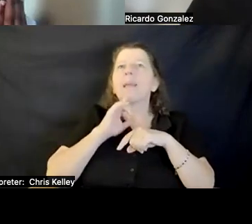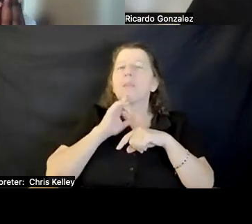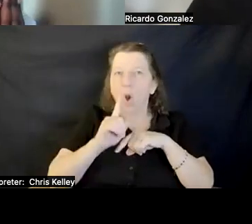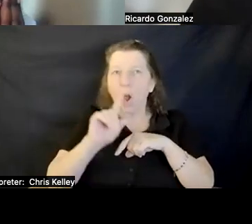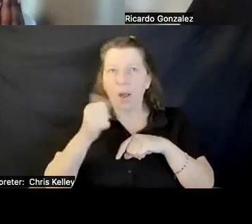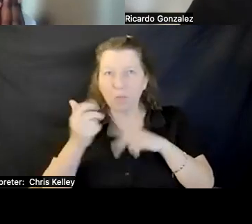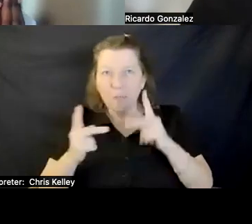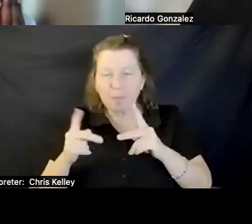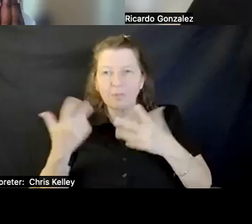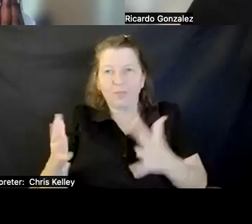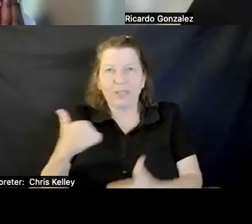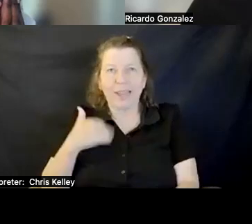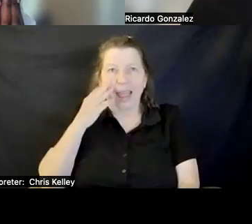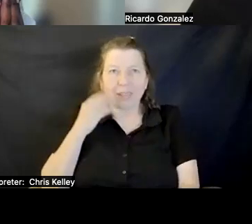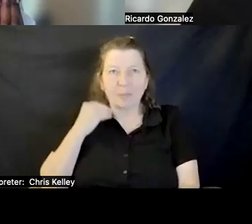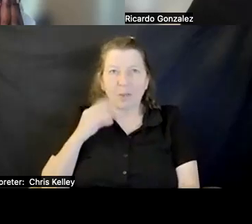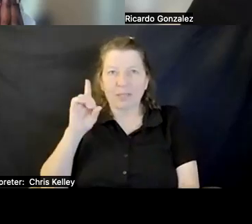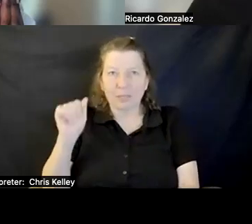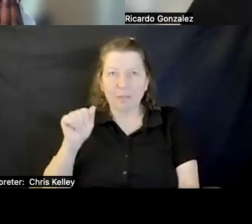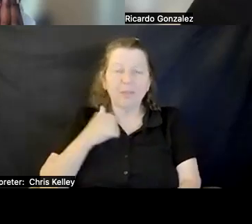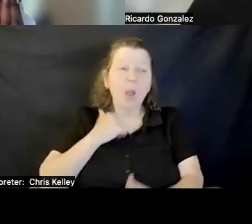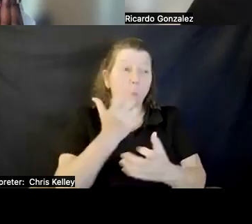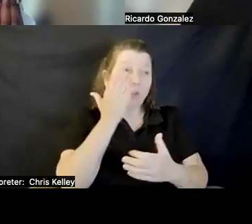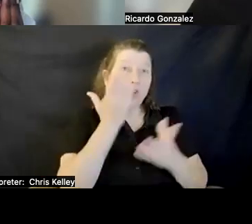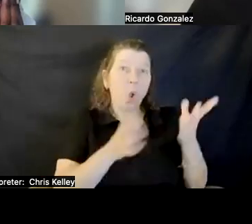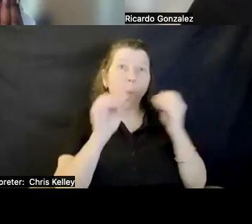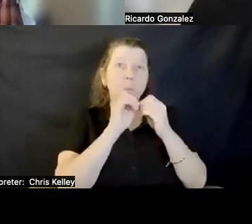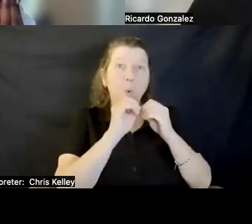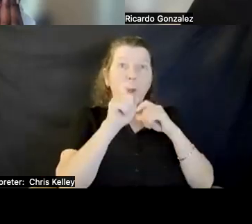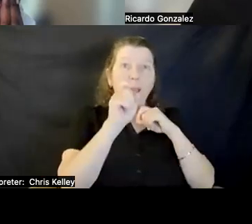TO KNOW MORE ABOUT XR AND DIVE DEEPER INTO THIS SPACE FOR CERTAIN REASONS,